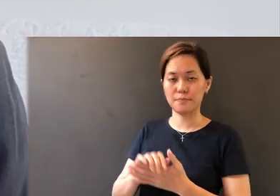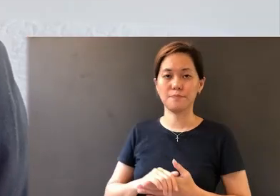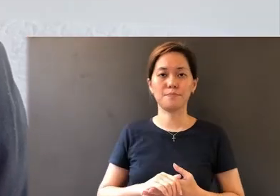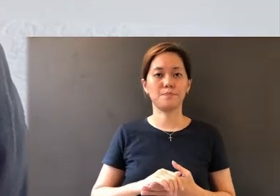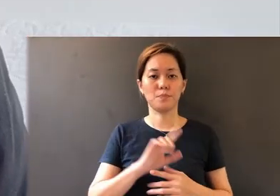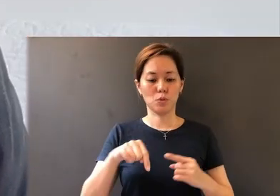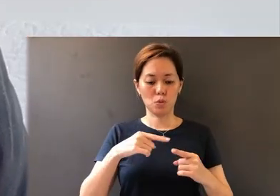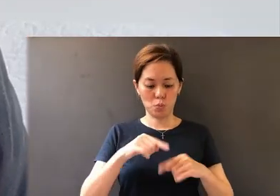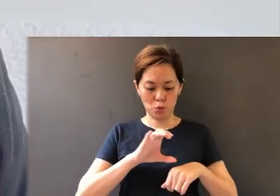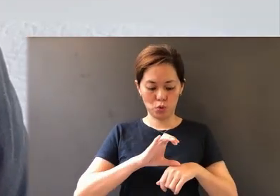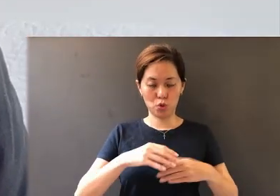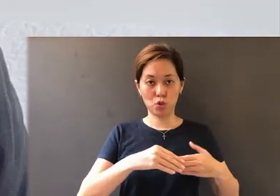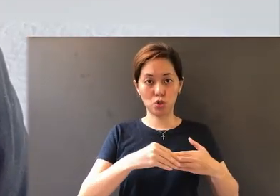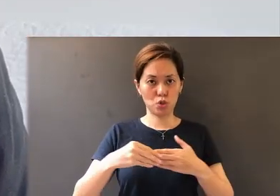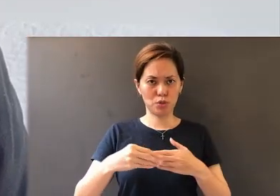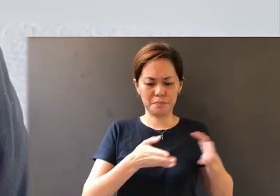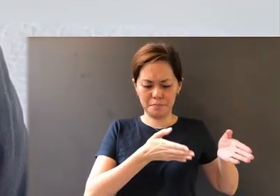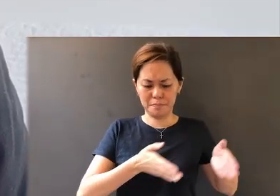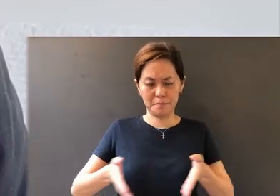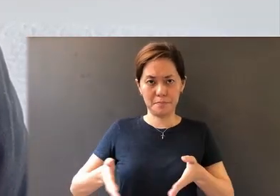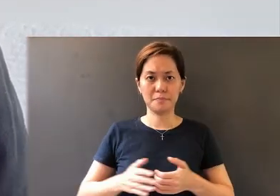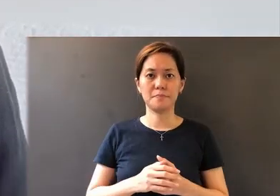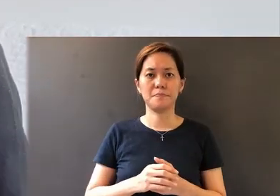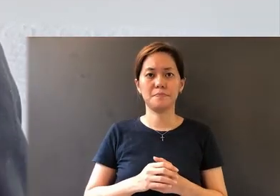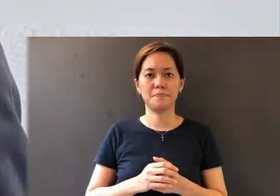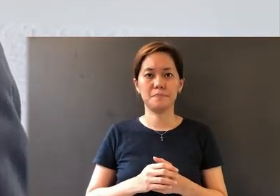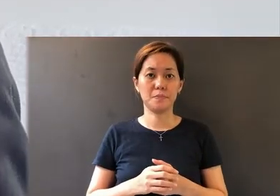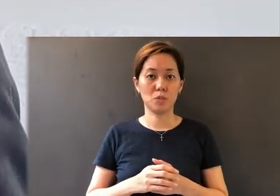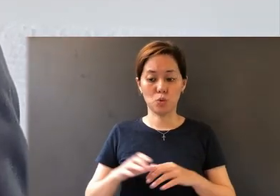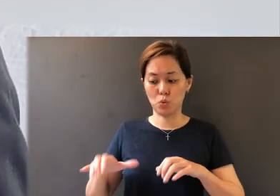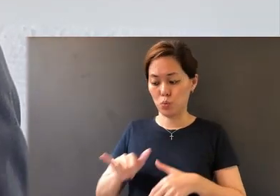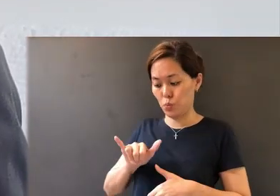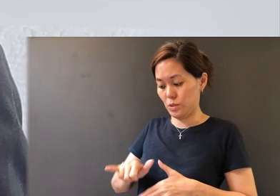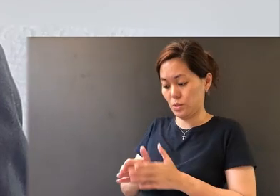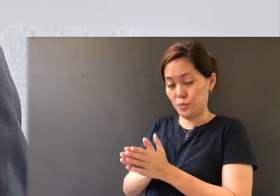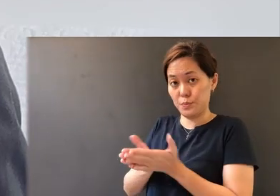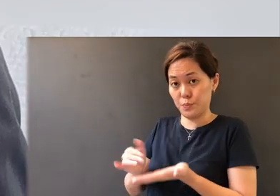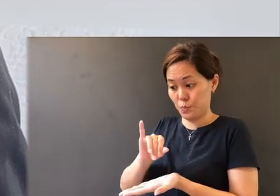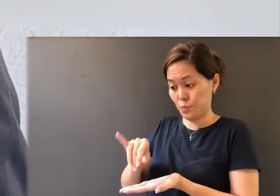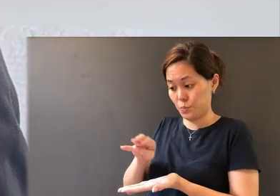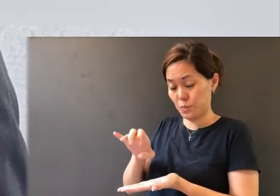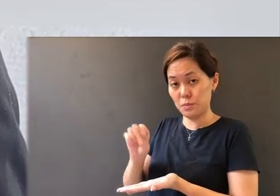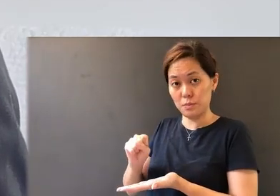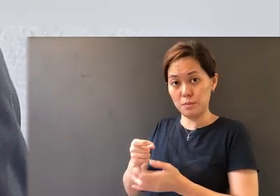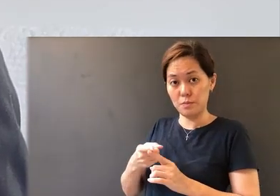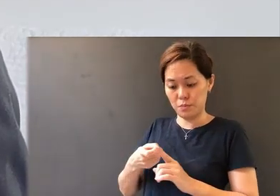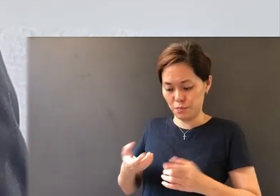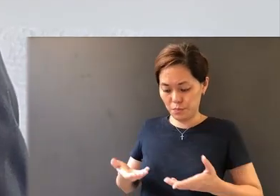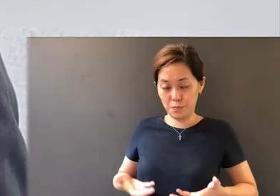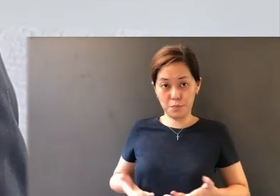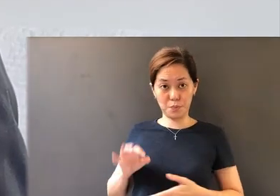of this church was planning to do the book of James from the pulpit,